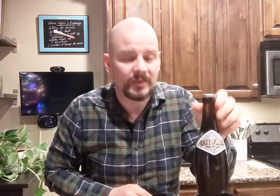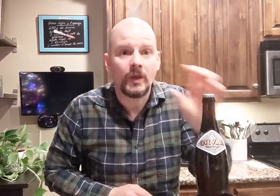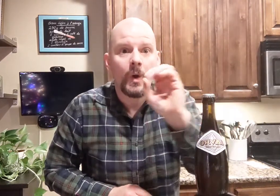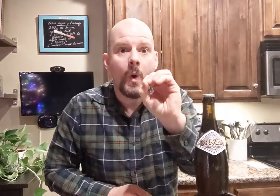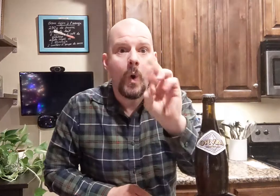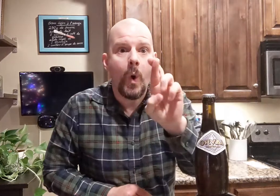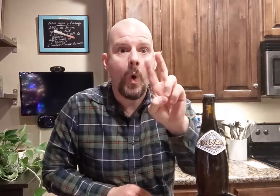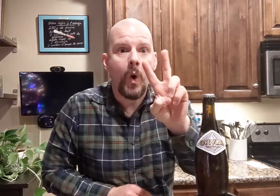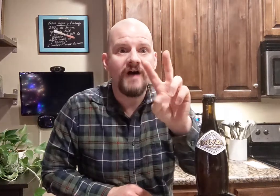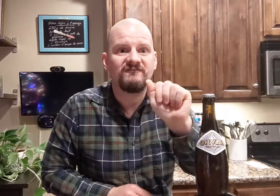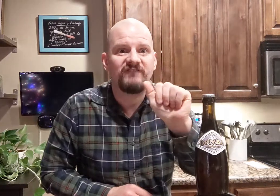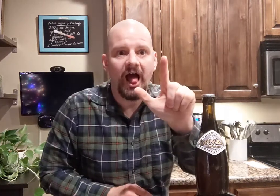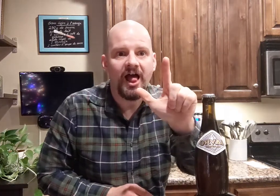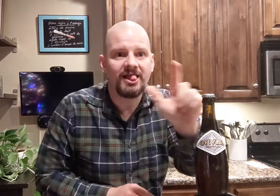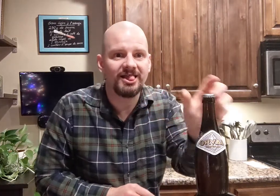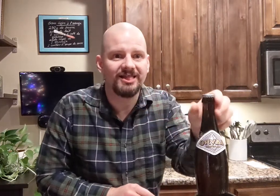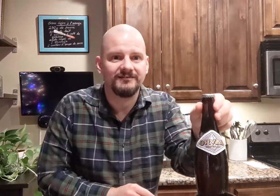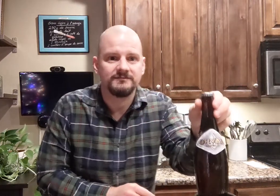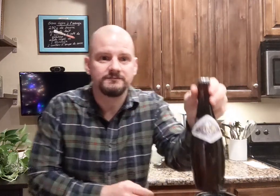Orval.